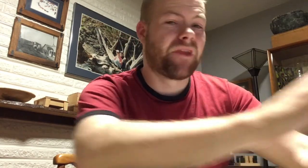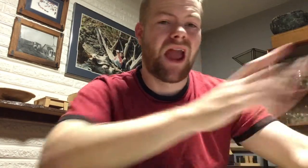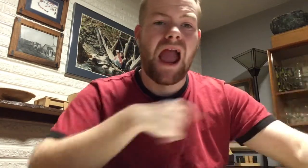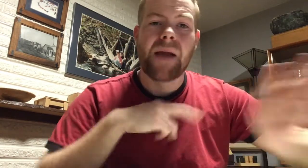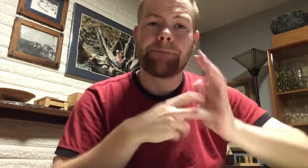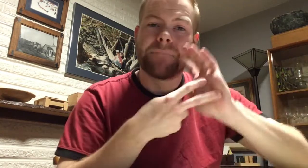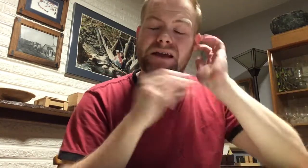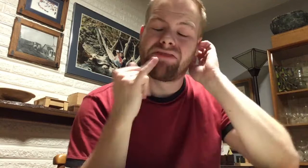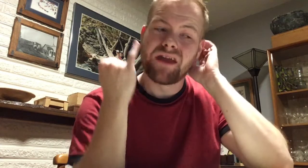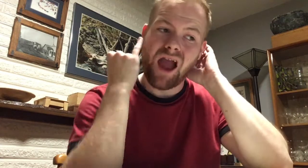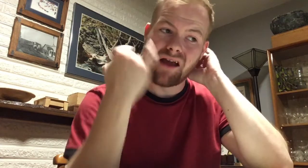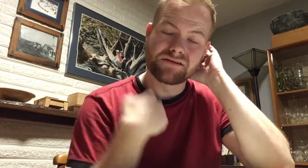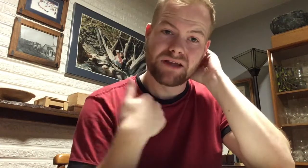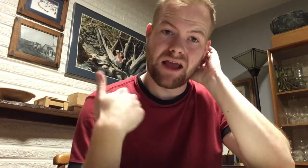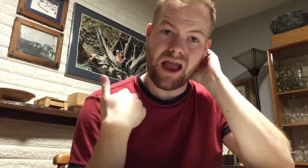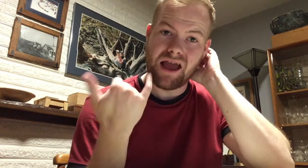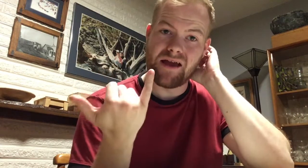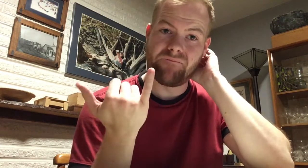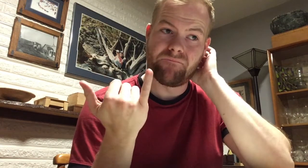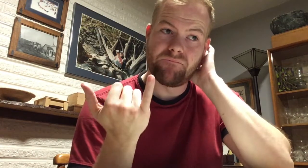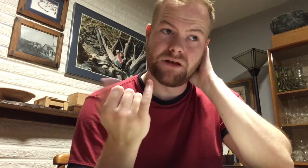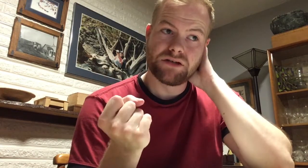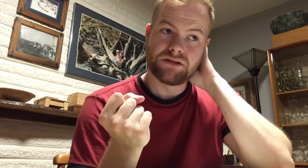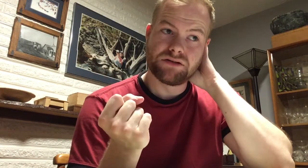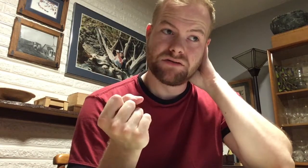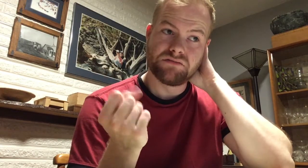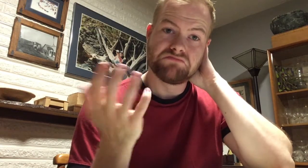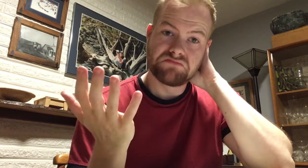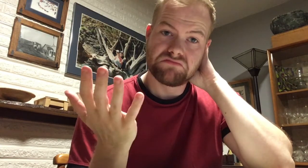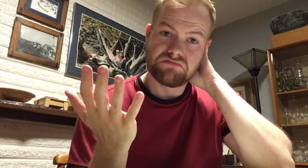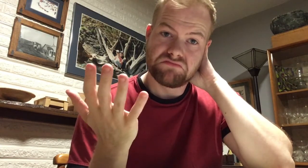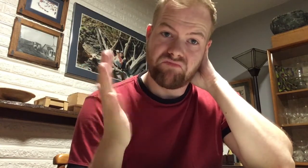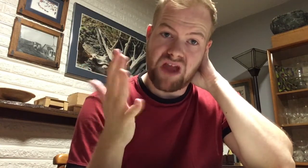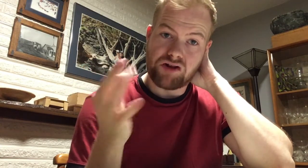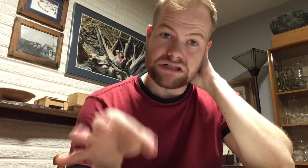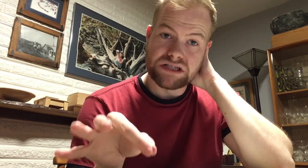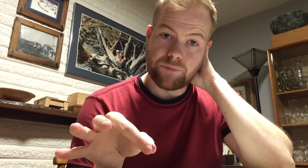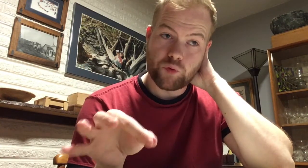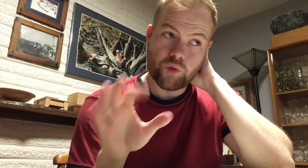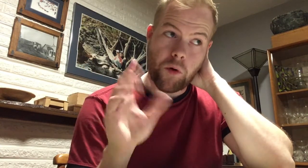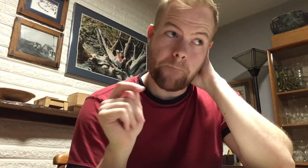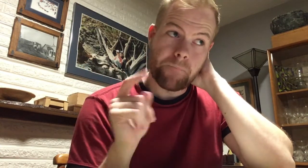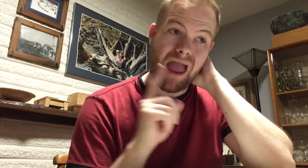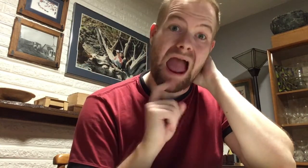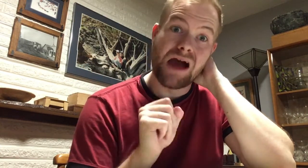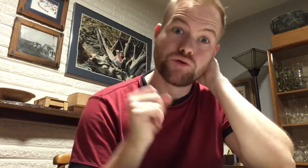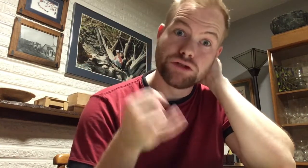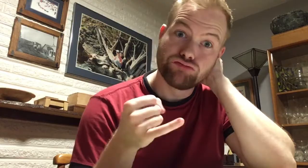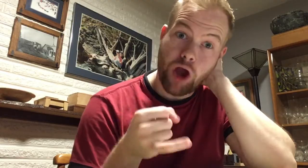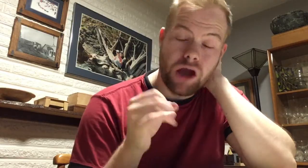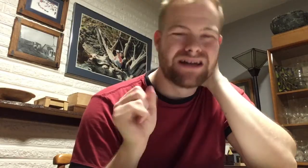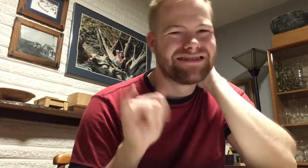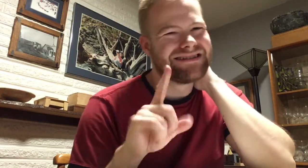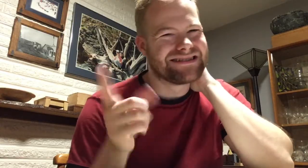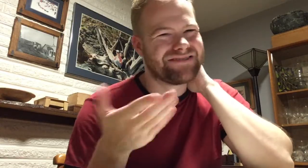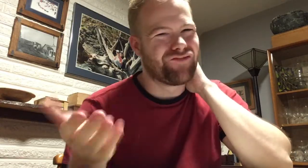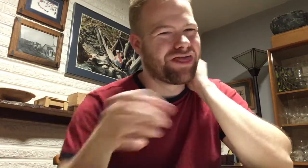I mean, the idea I have now is fairly simple. But actually drawing it, that’s a different thing.